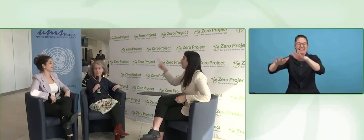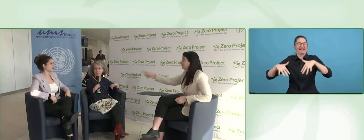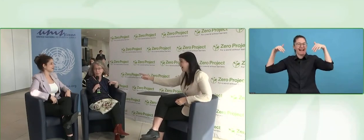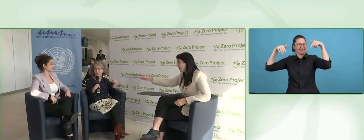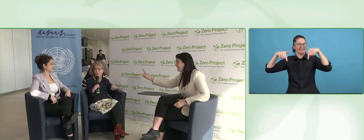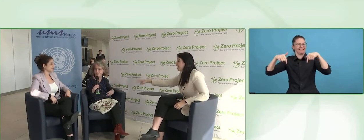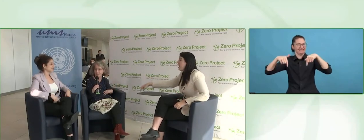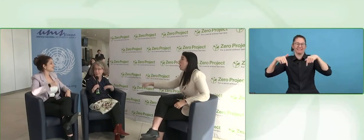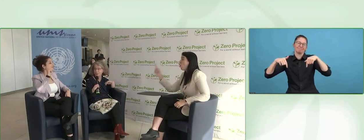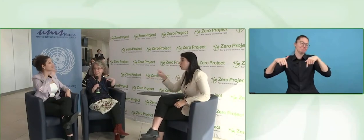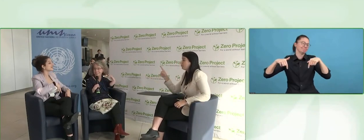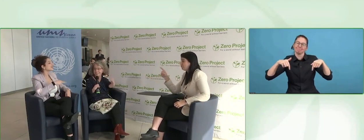When it comes to photo action.